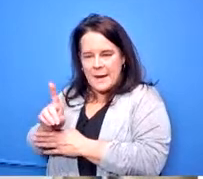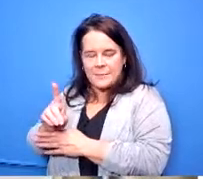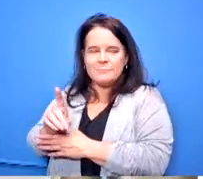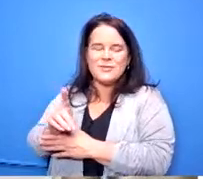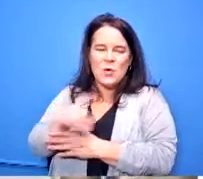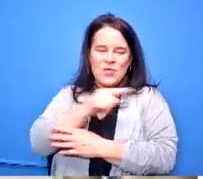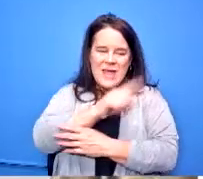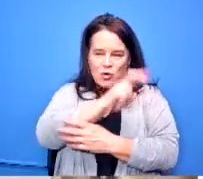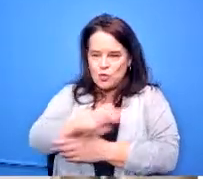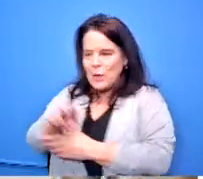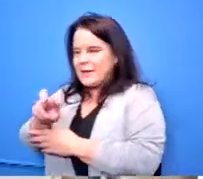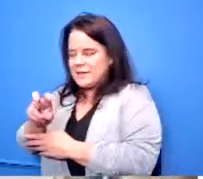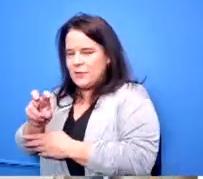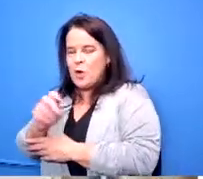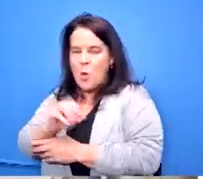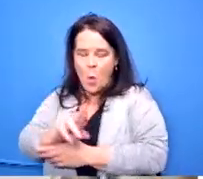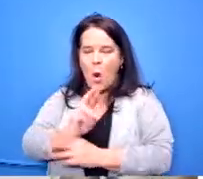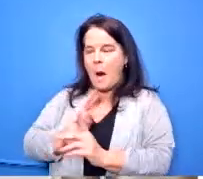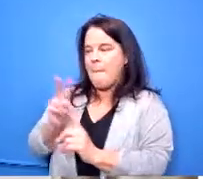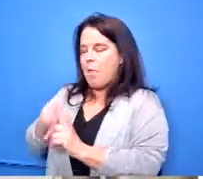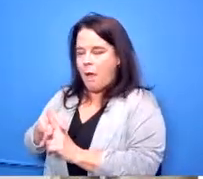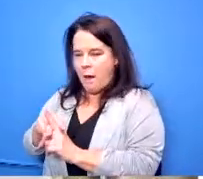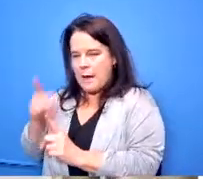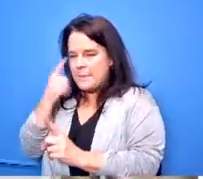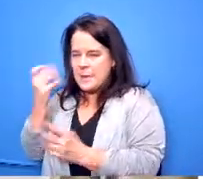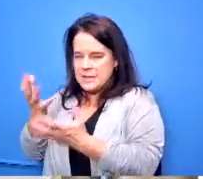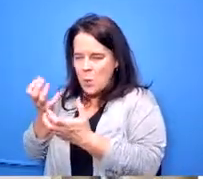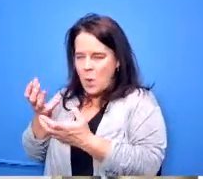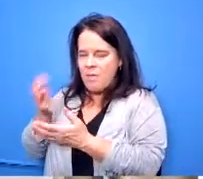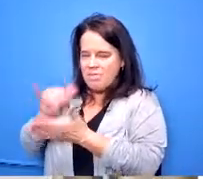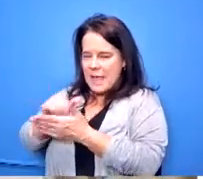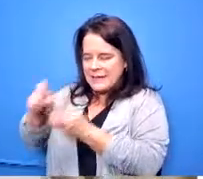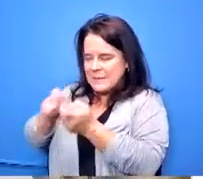or they applied to because they wanted a career pathway so we have open enrollment